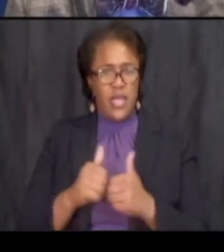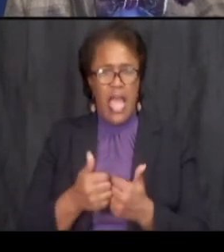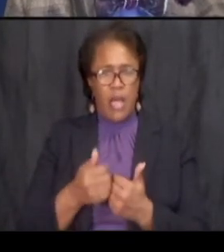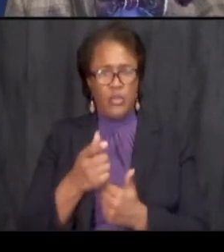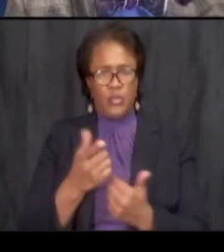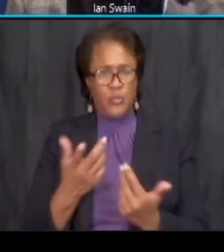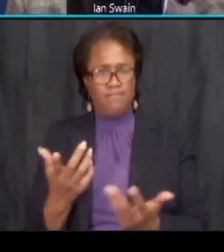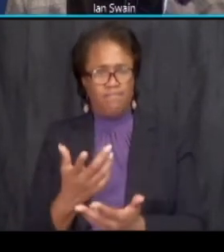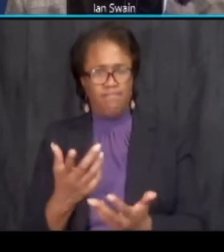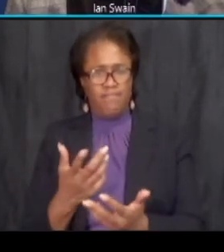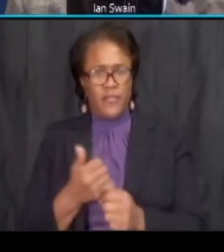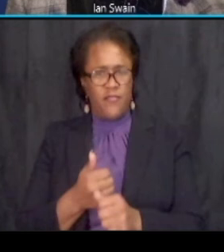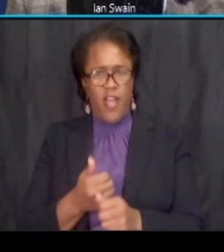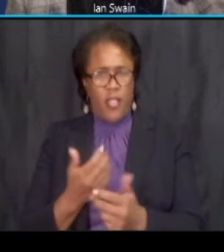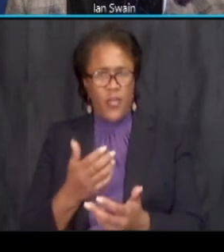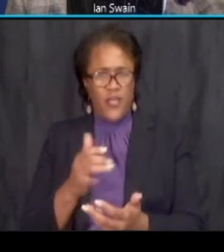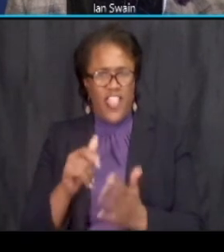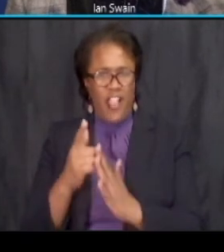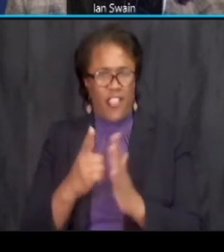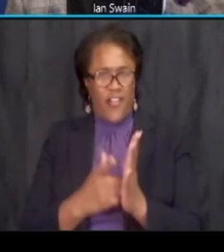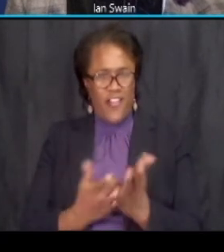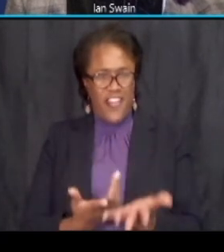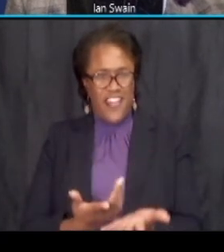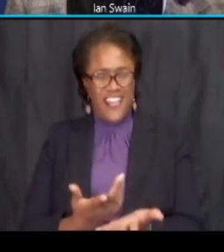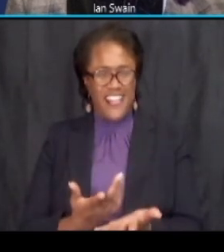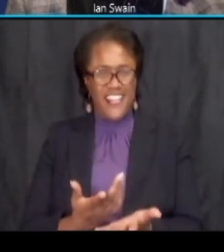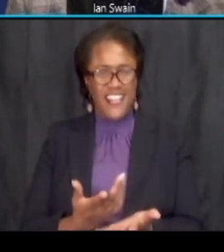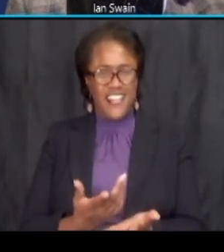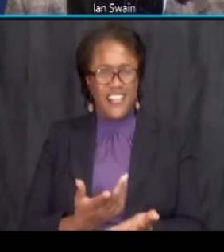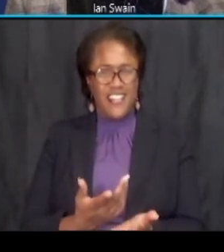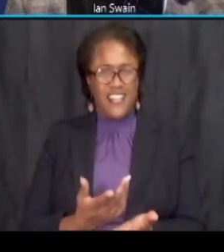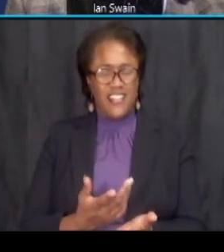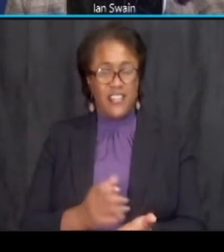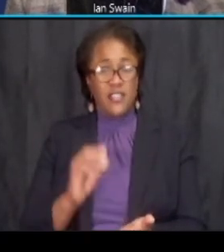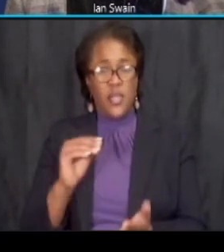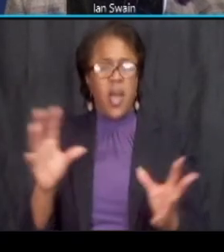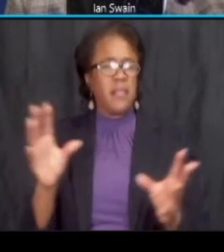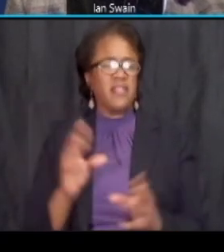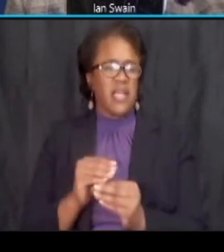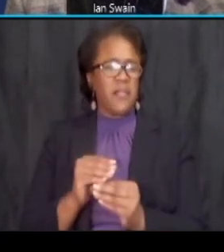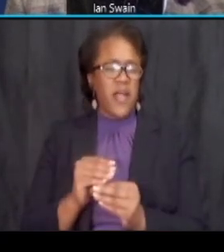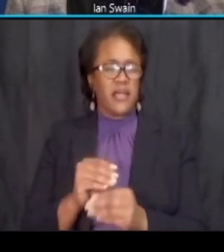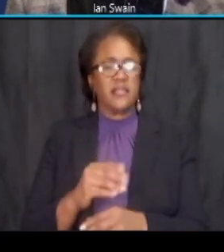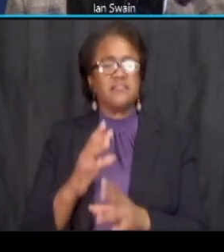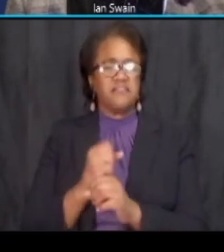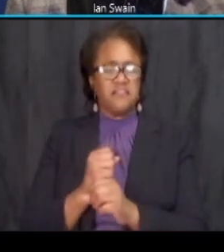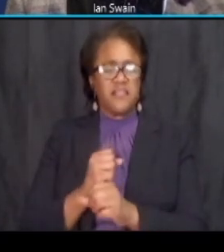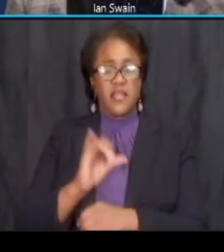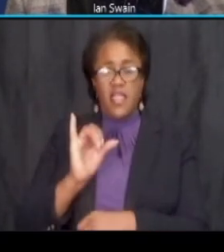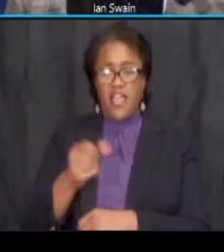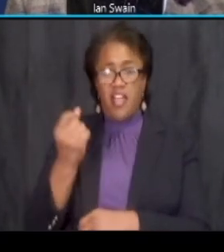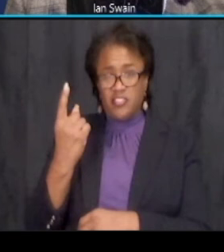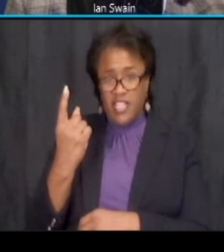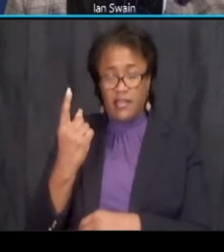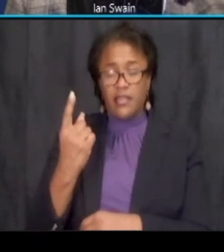is talking about uh uh uh [ __ ] samae's uh uh the understanding that or or the perceived